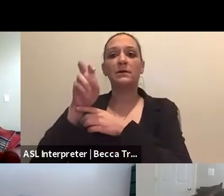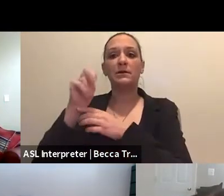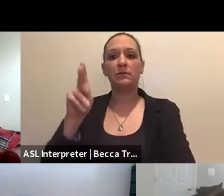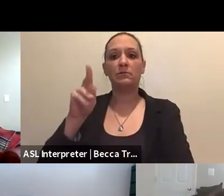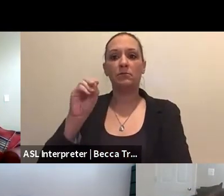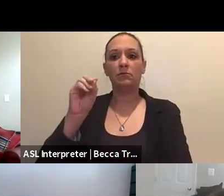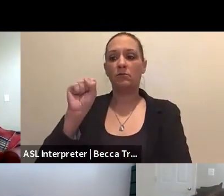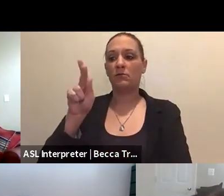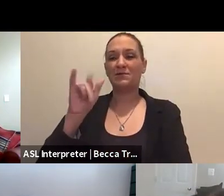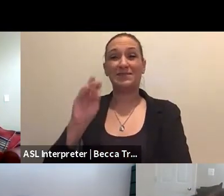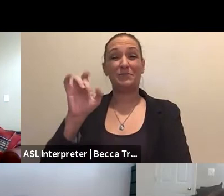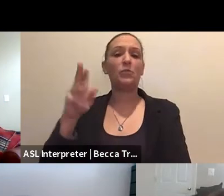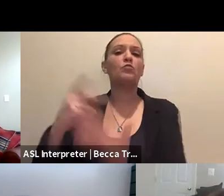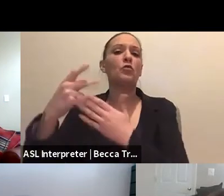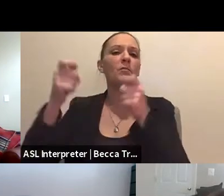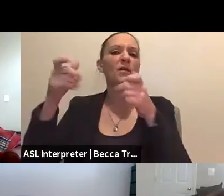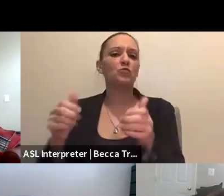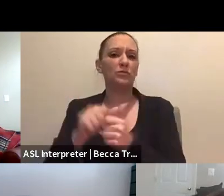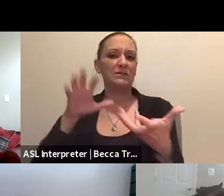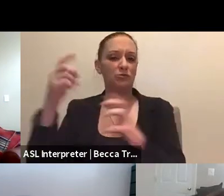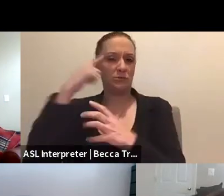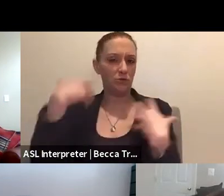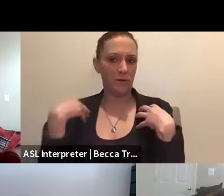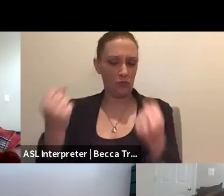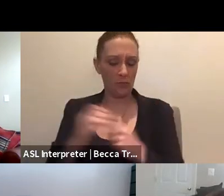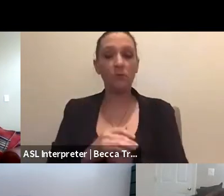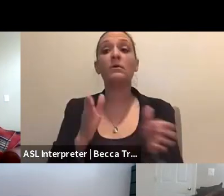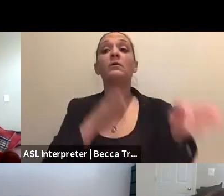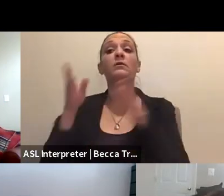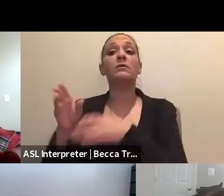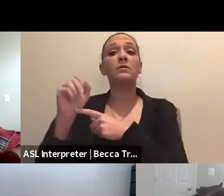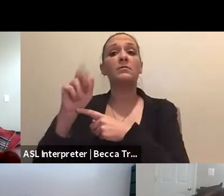She's the Program Manager for Disaster Mental Health and Mary Casey Lockyer,